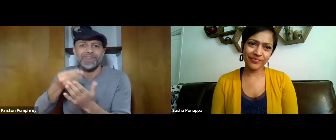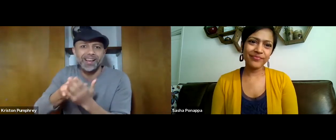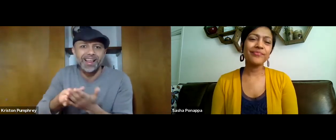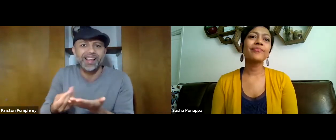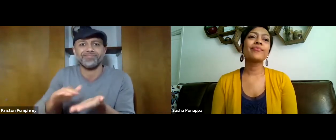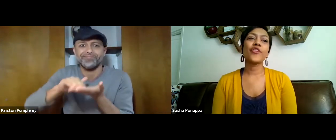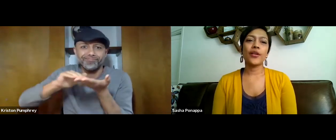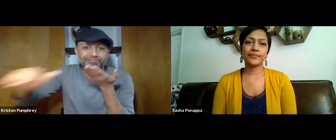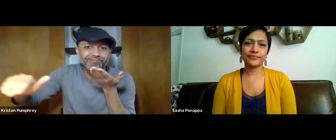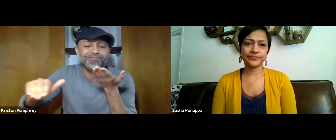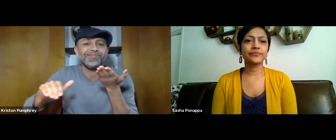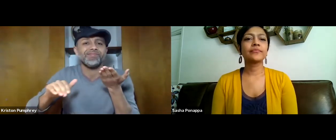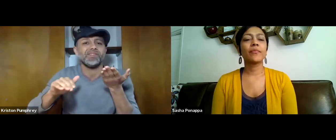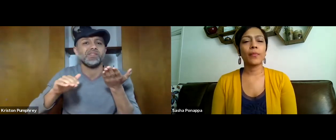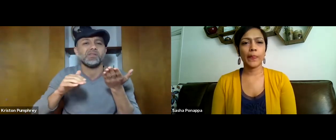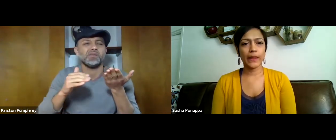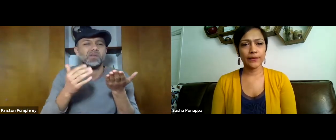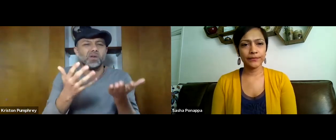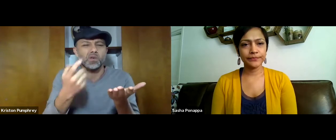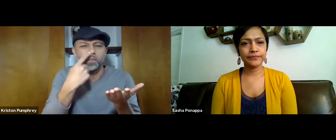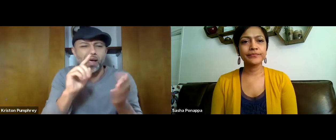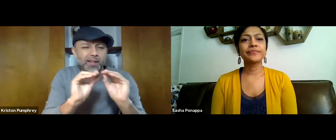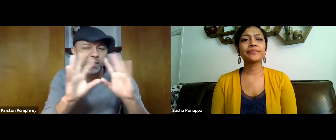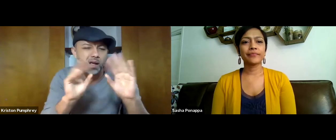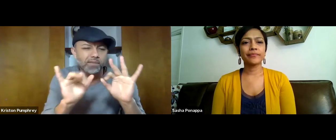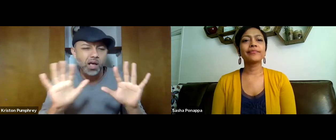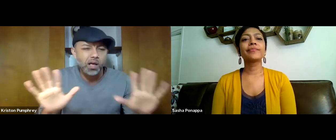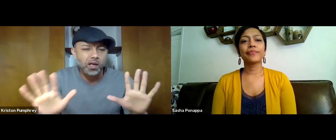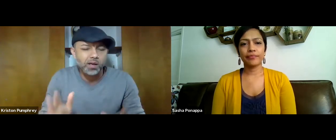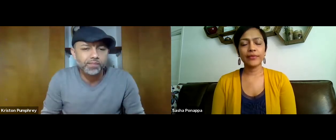Quite a few of them have been impacted by COVID-19, maybe laid off from work,